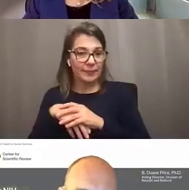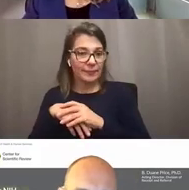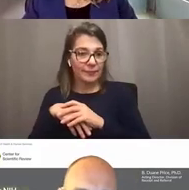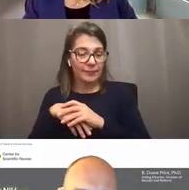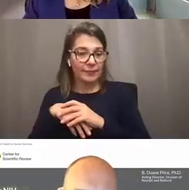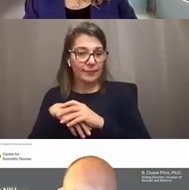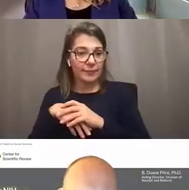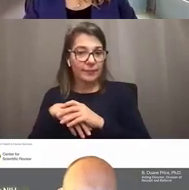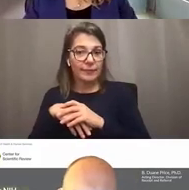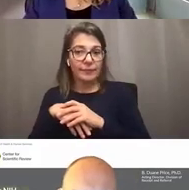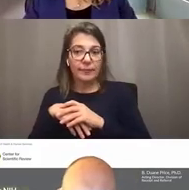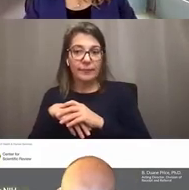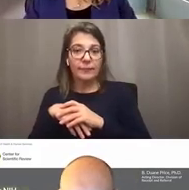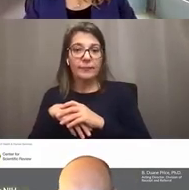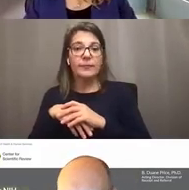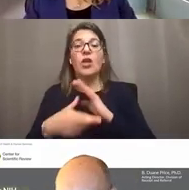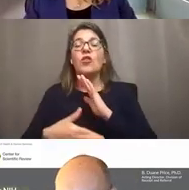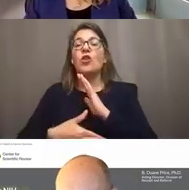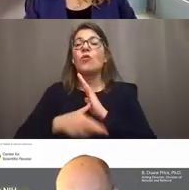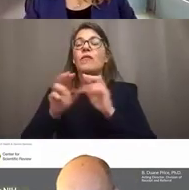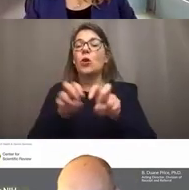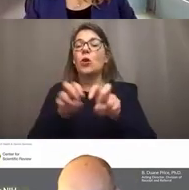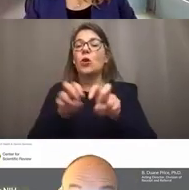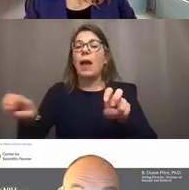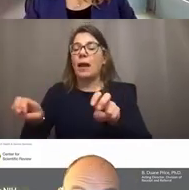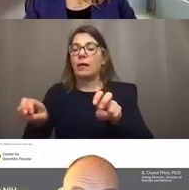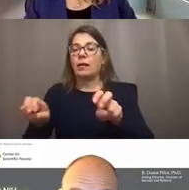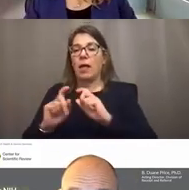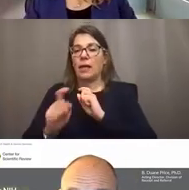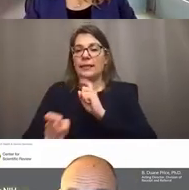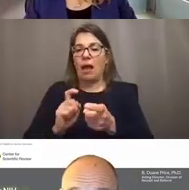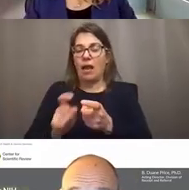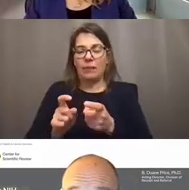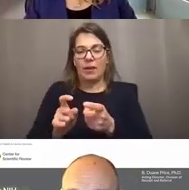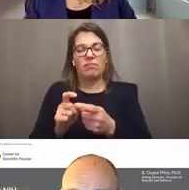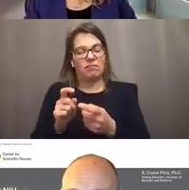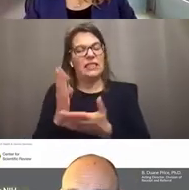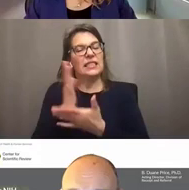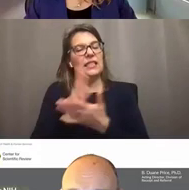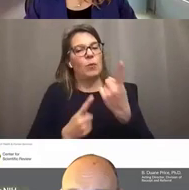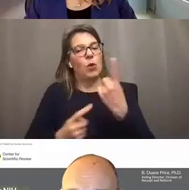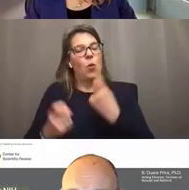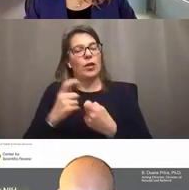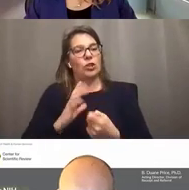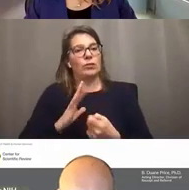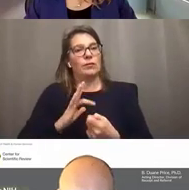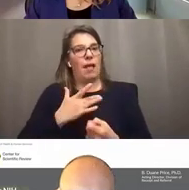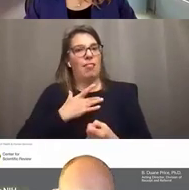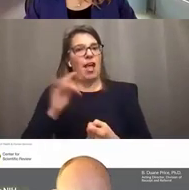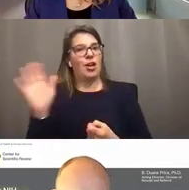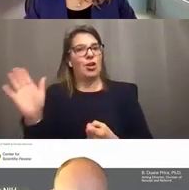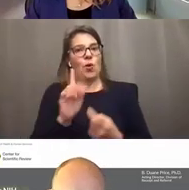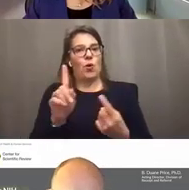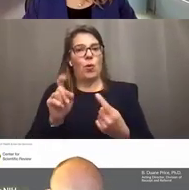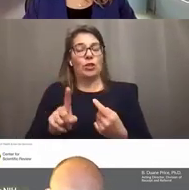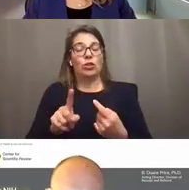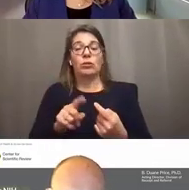So let's talk about the review panel assignment in more detail, and we had some questions about that, so good question. Again, 75 percent of the applications